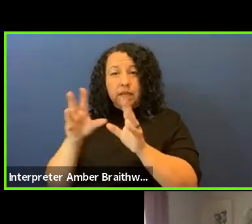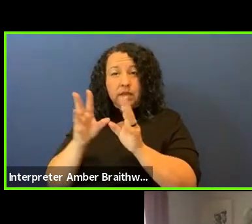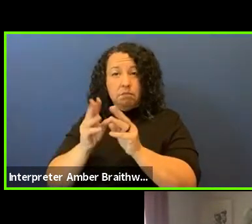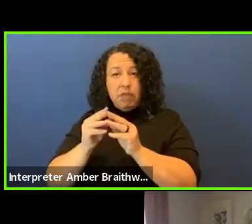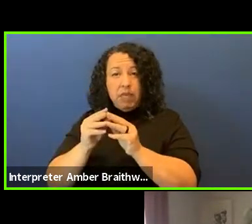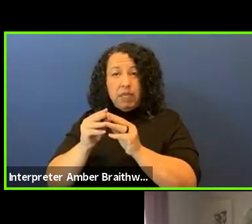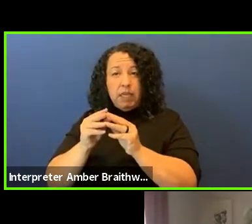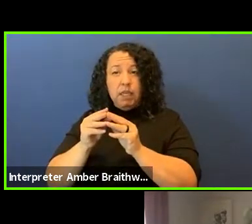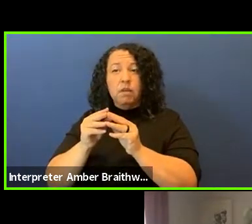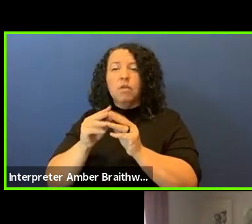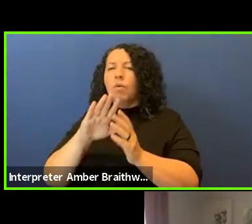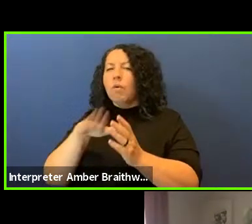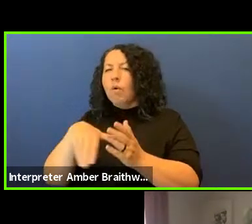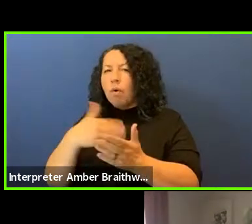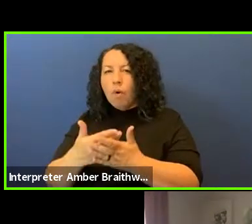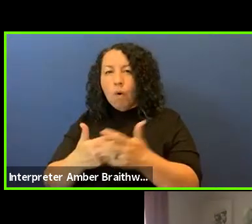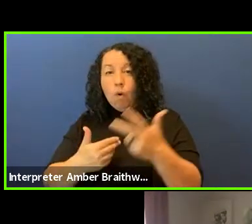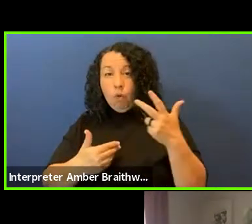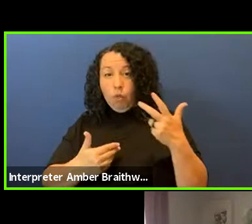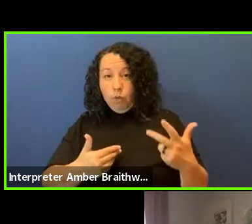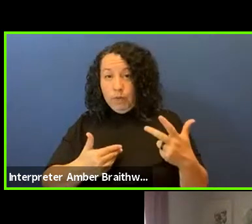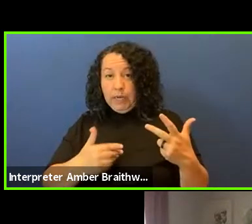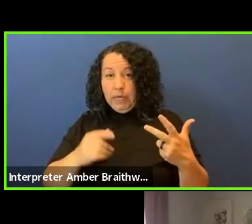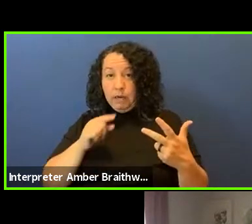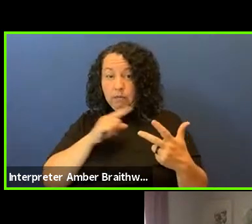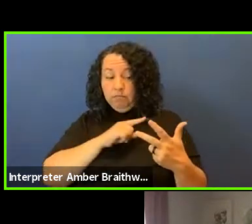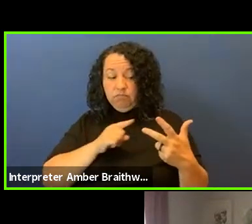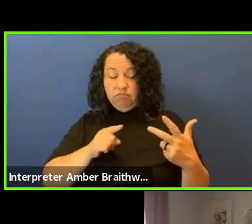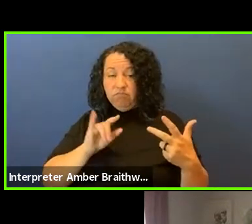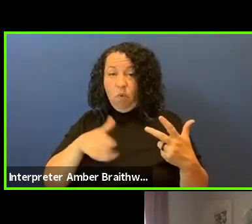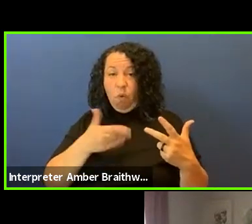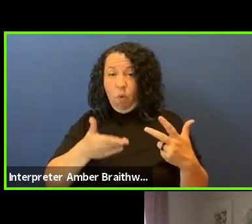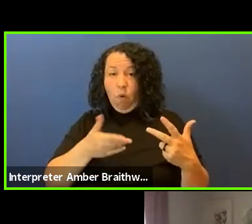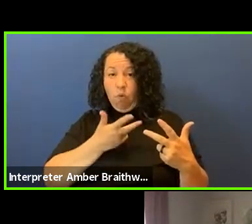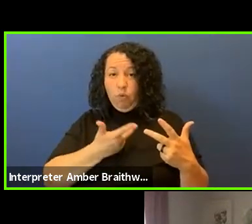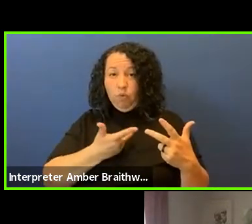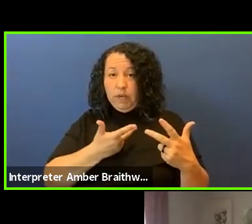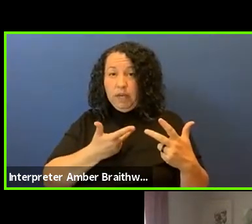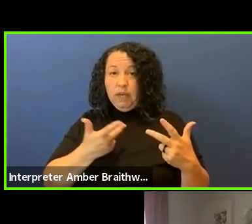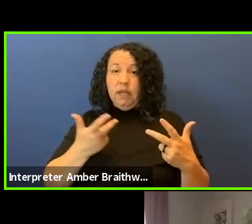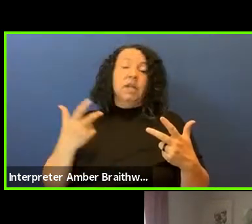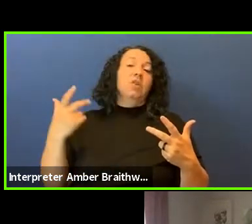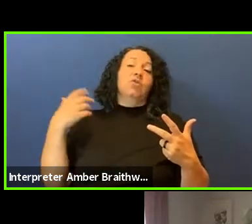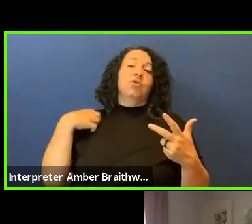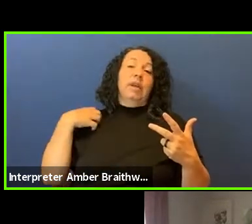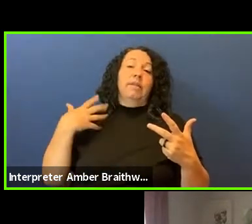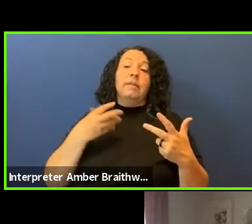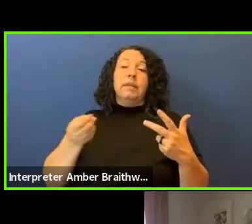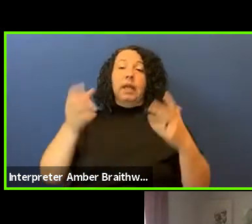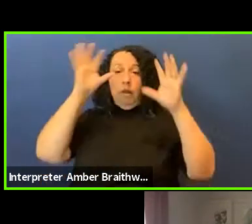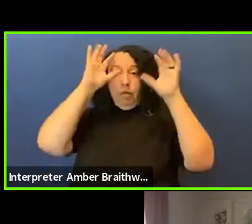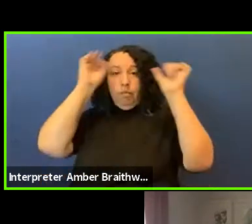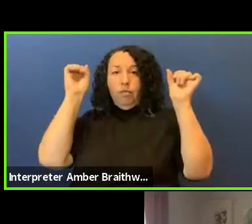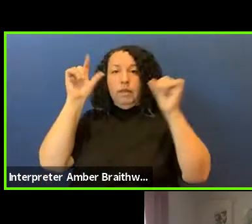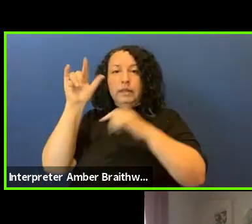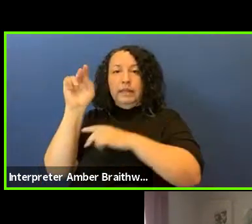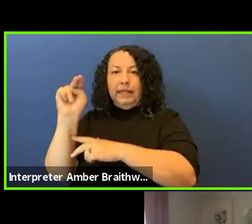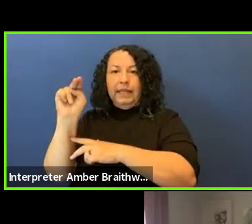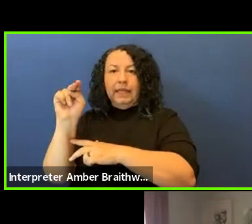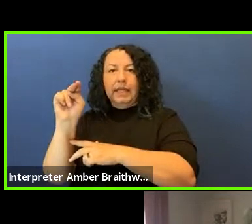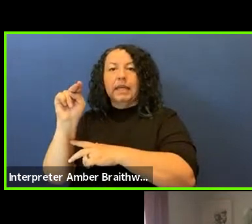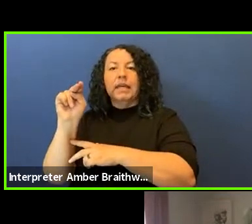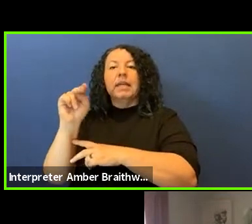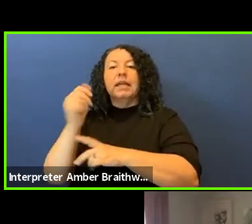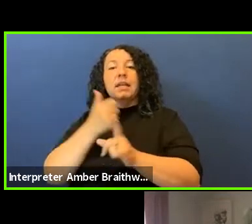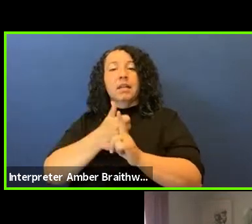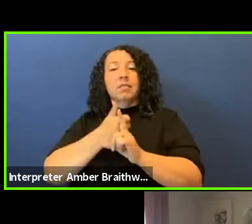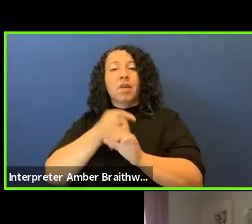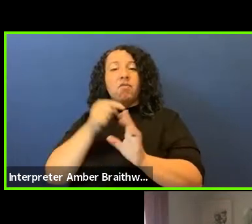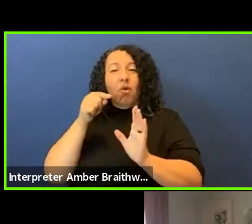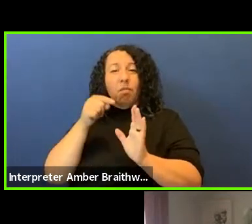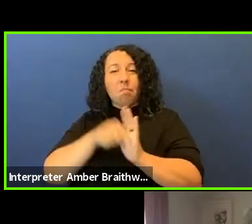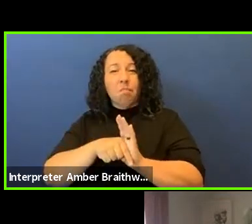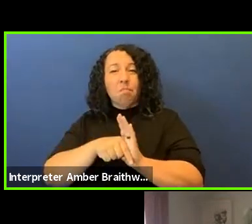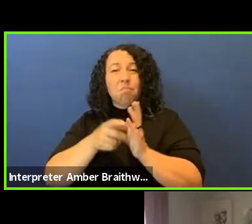all those three men and President Lincoln had been murdered by white supremacists.